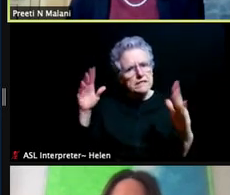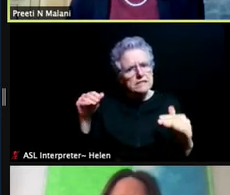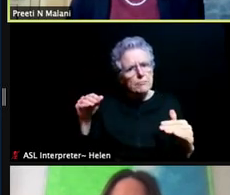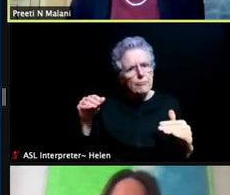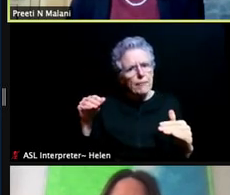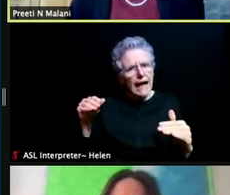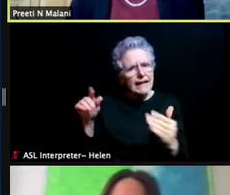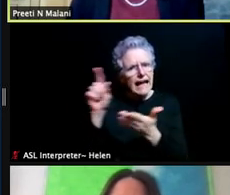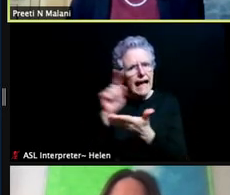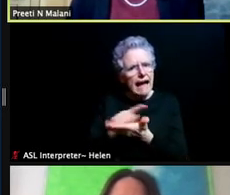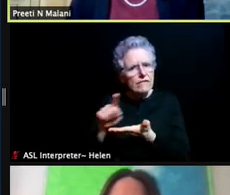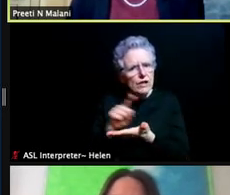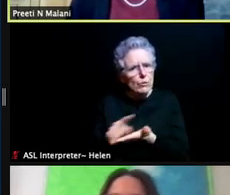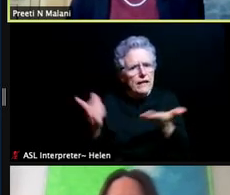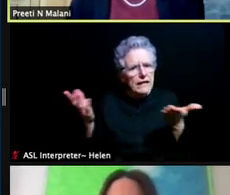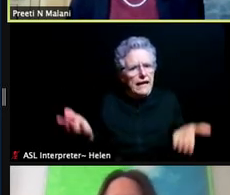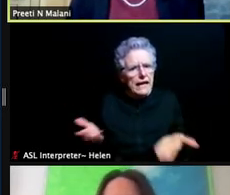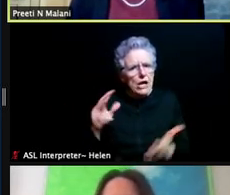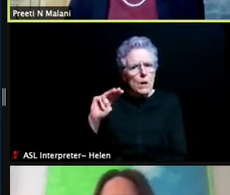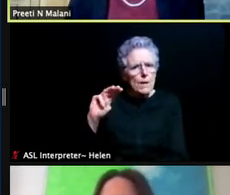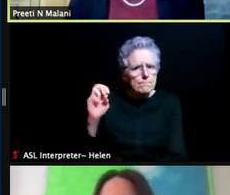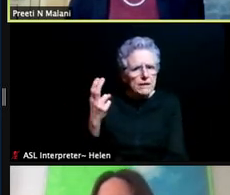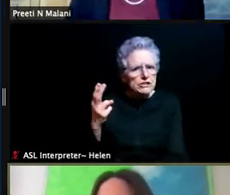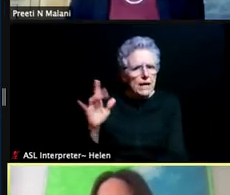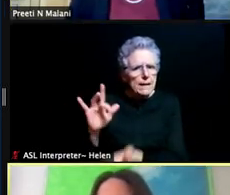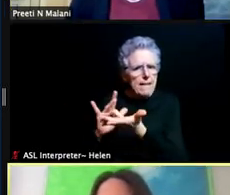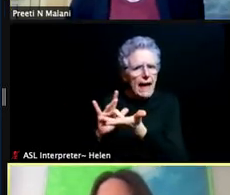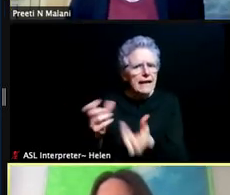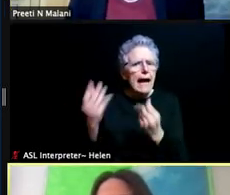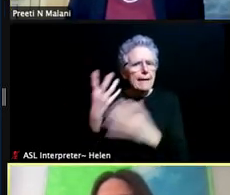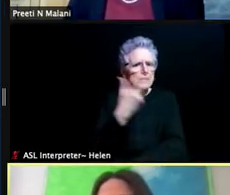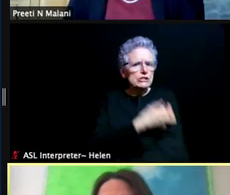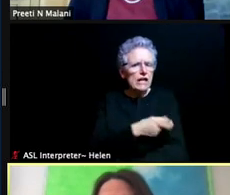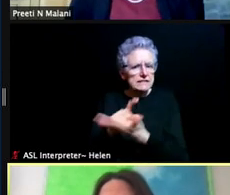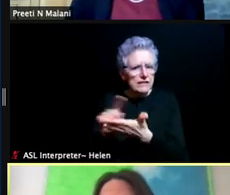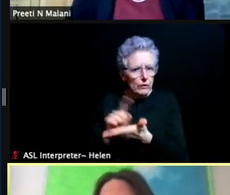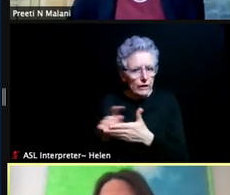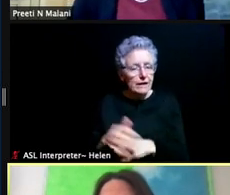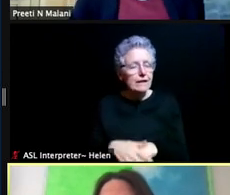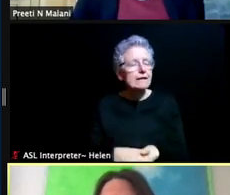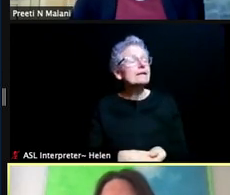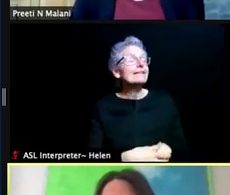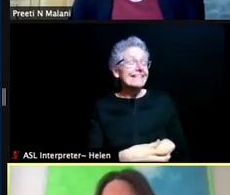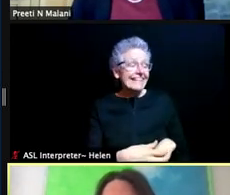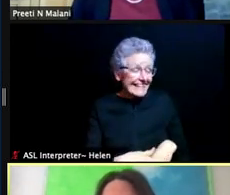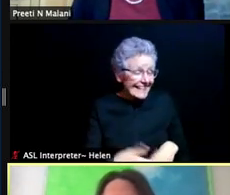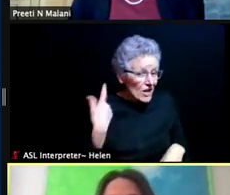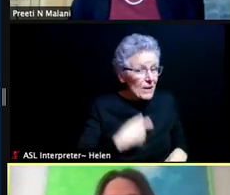at Michigan Medicine? Any other thoughts on that? Yeah, I mean, we have kept our infrastructure ready.